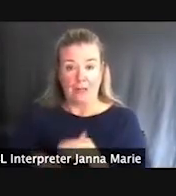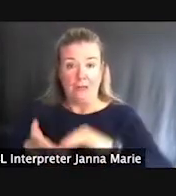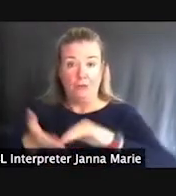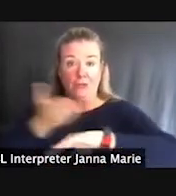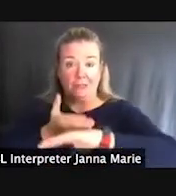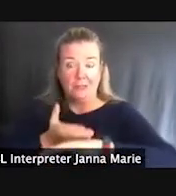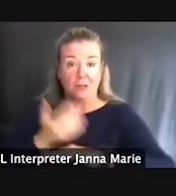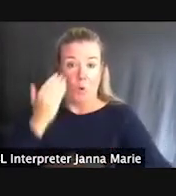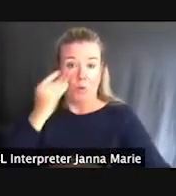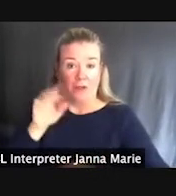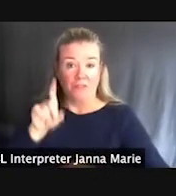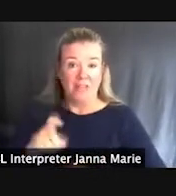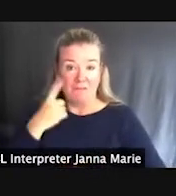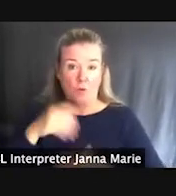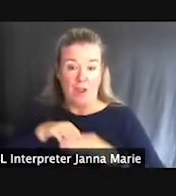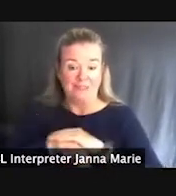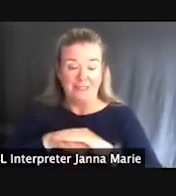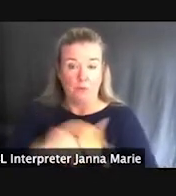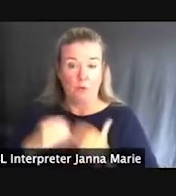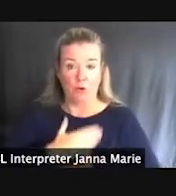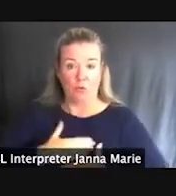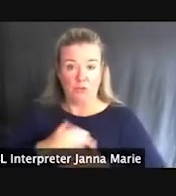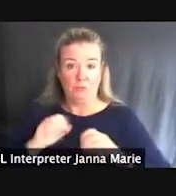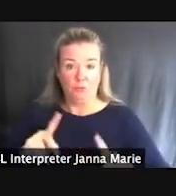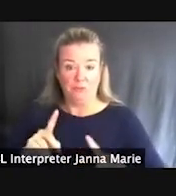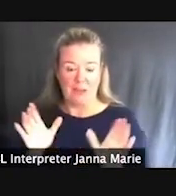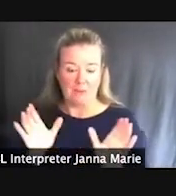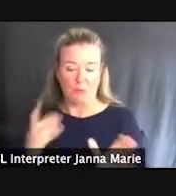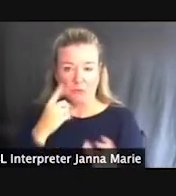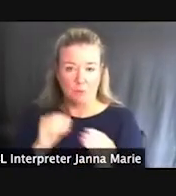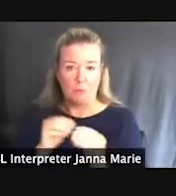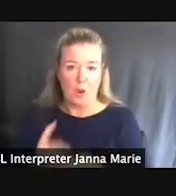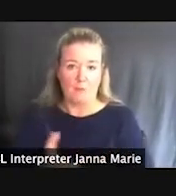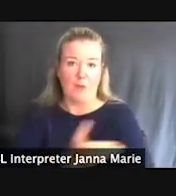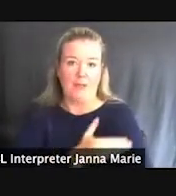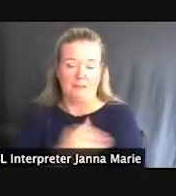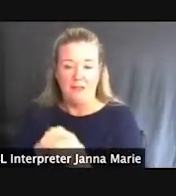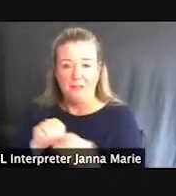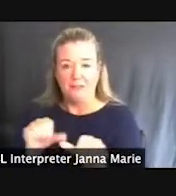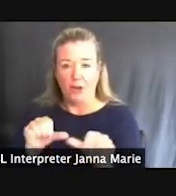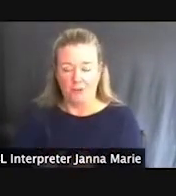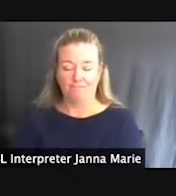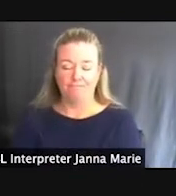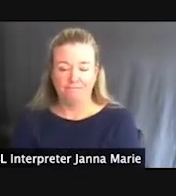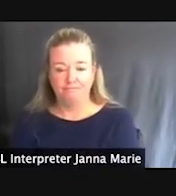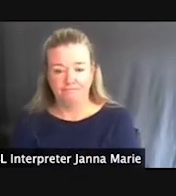accessible recreation opportunities and push for further upgrades in this area.